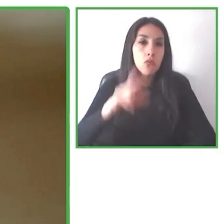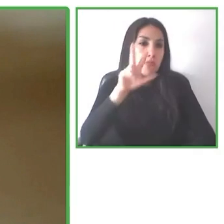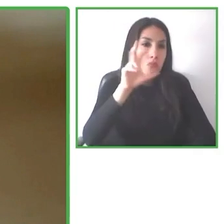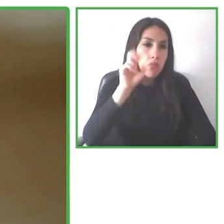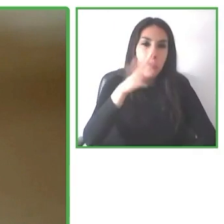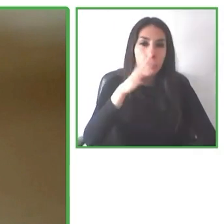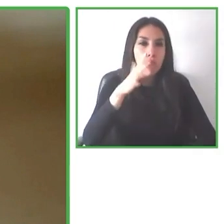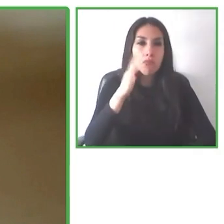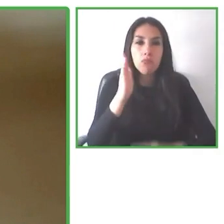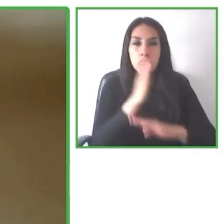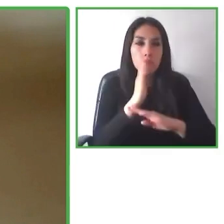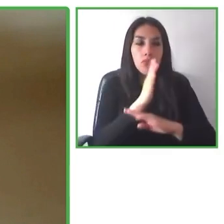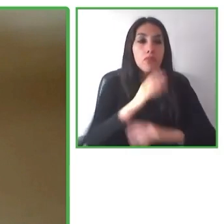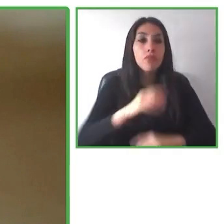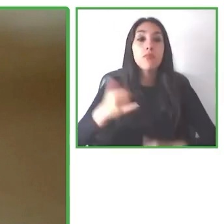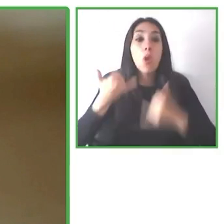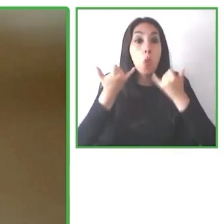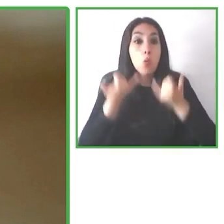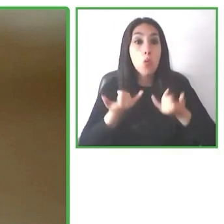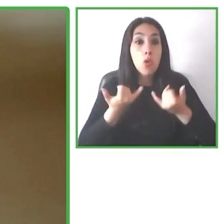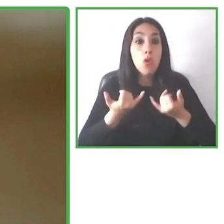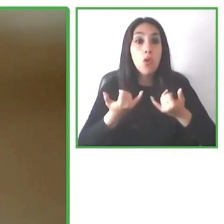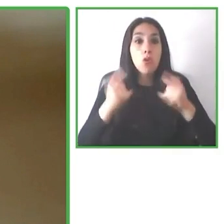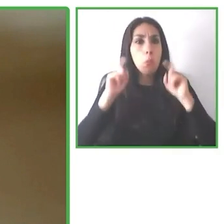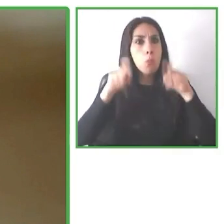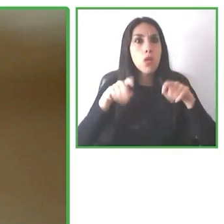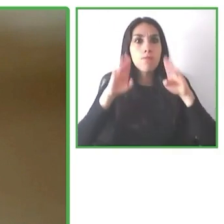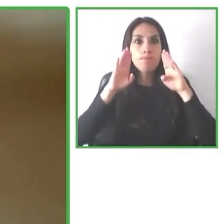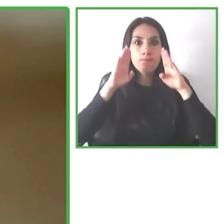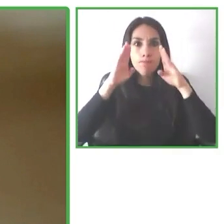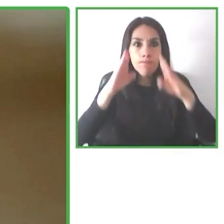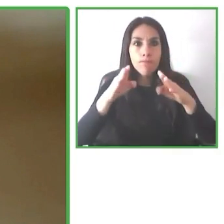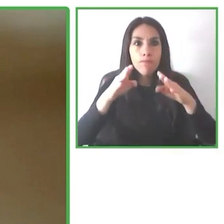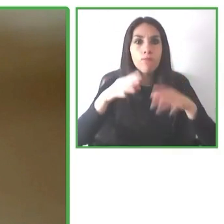and we are now focused really on technology